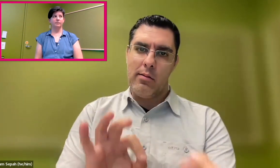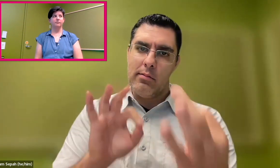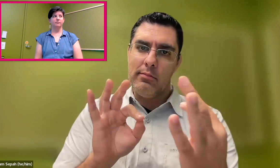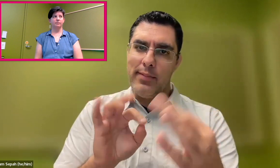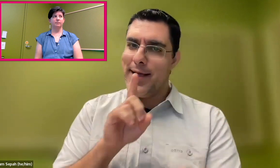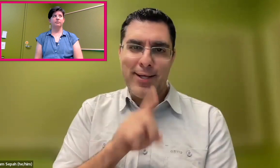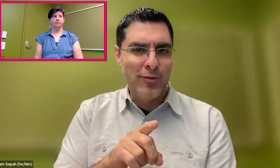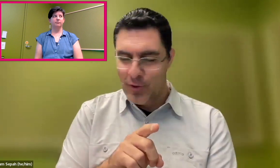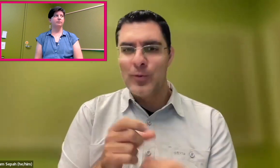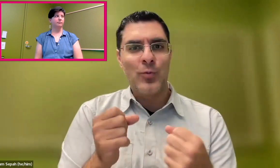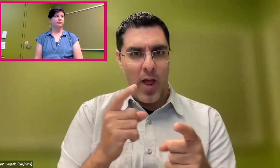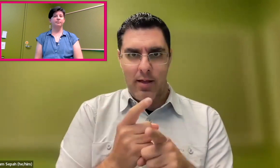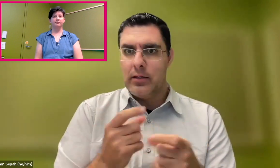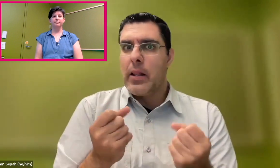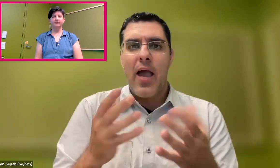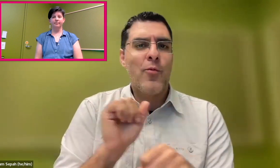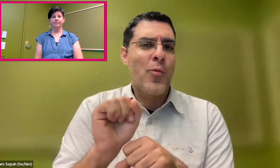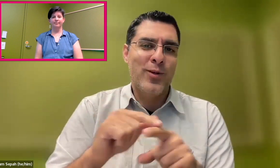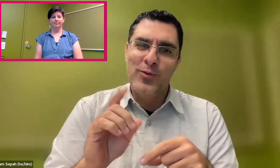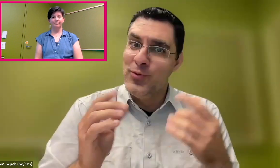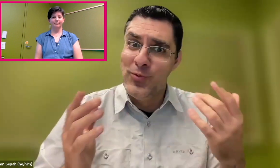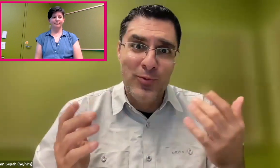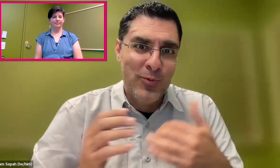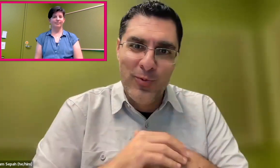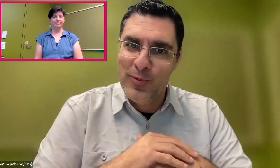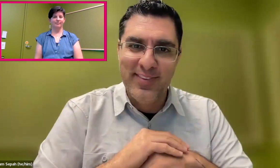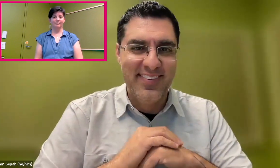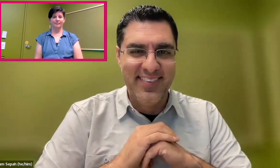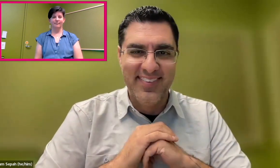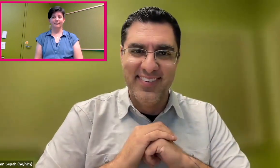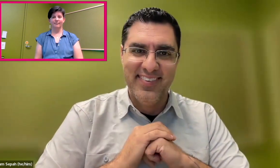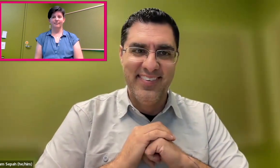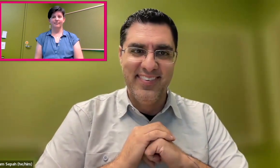So a head nod does not always translate to one thing. There's still a lot of work to do.